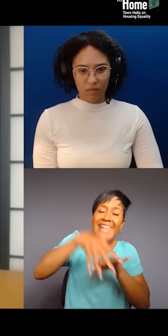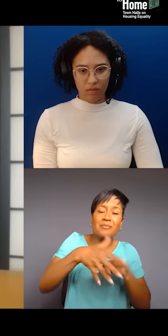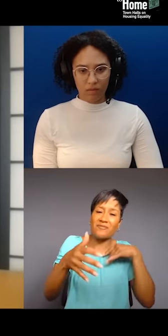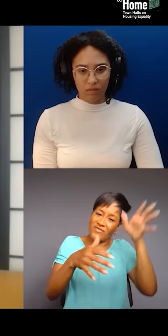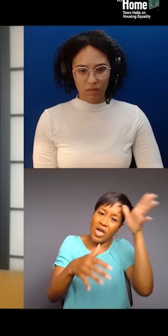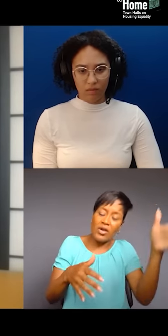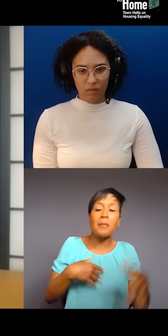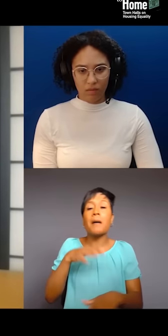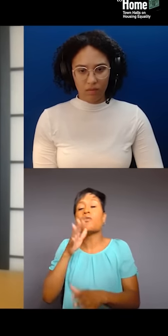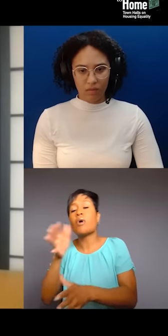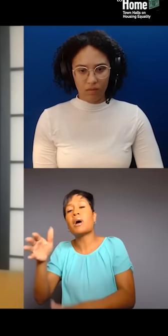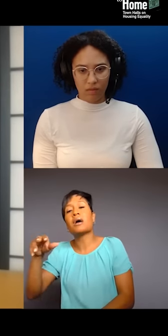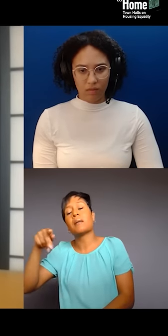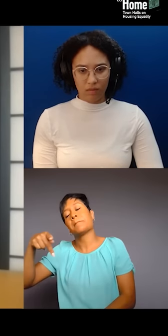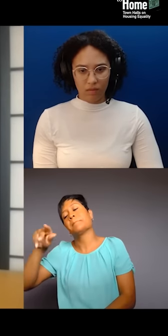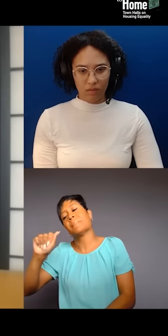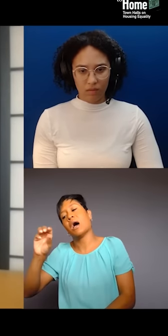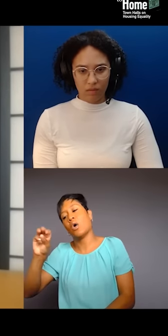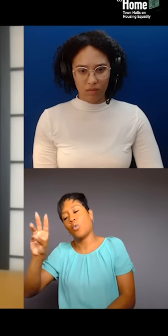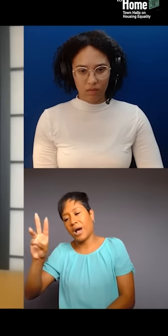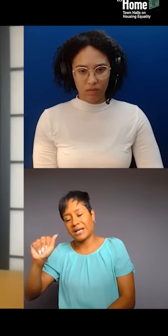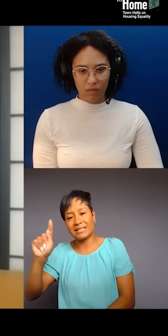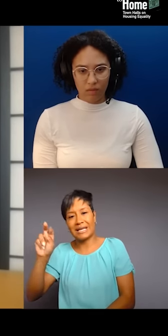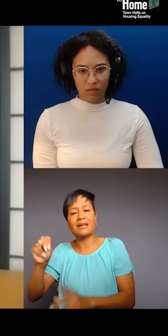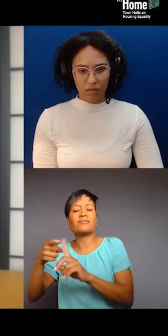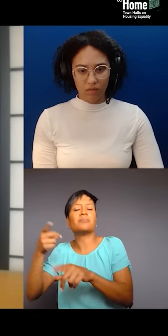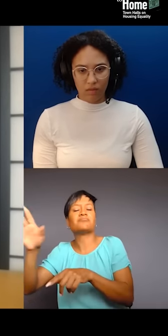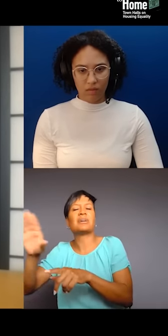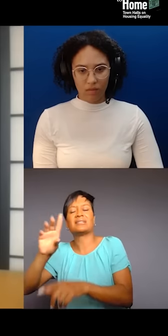And you know, she's very important, to bring up my paternal grandmother,